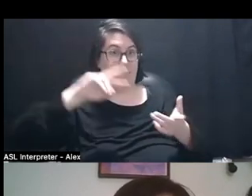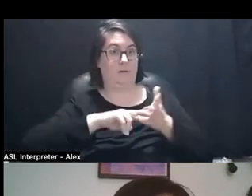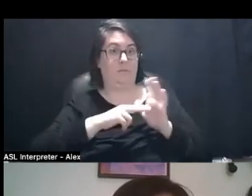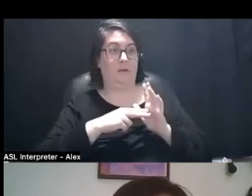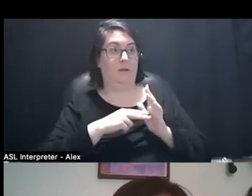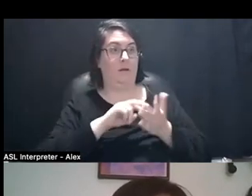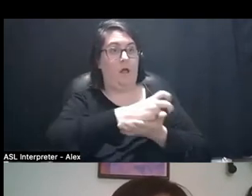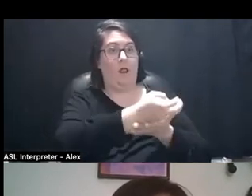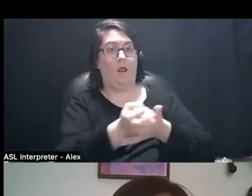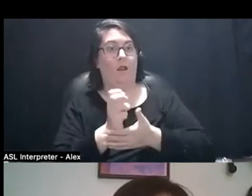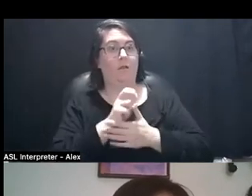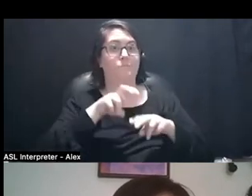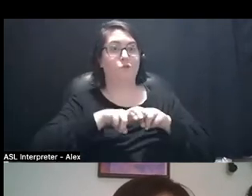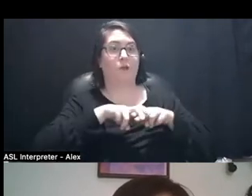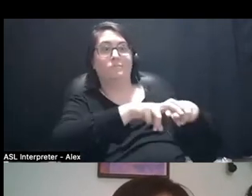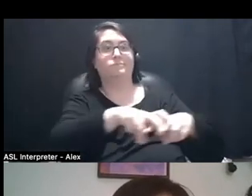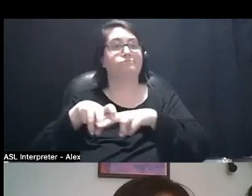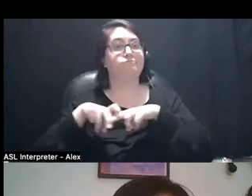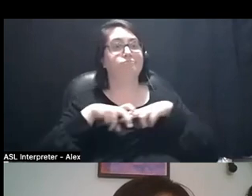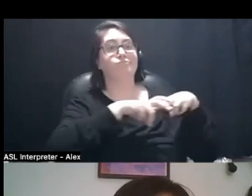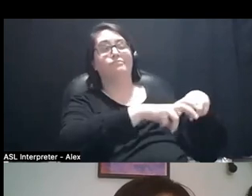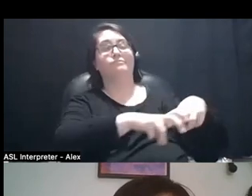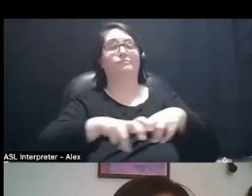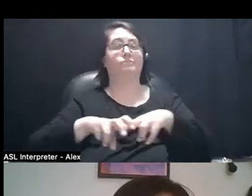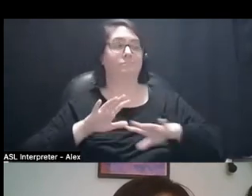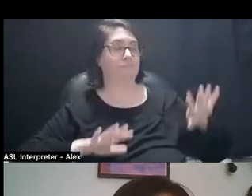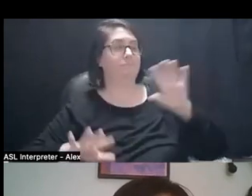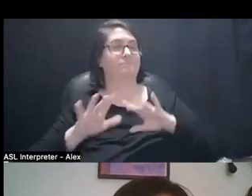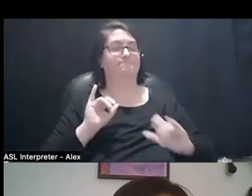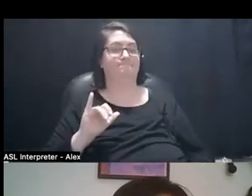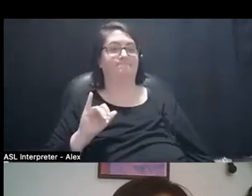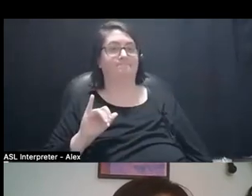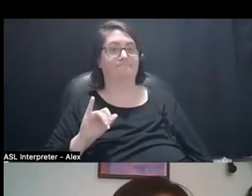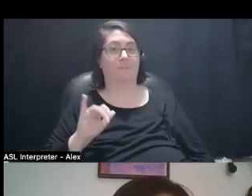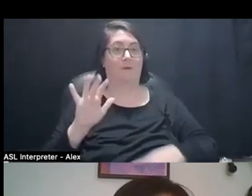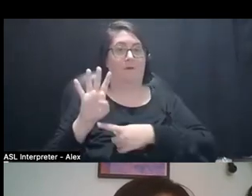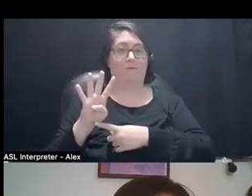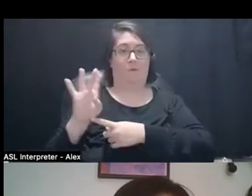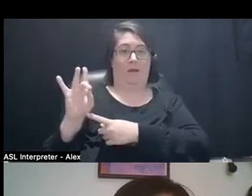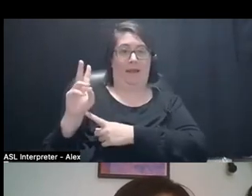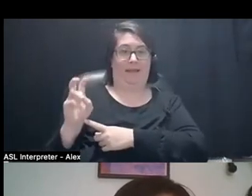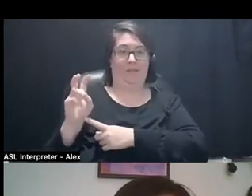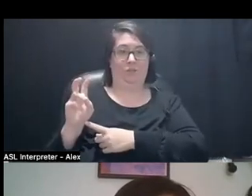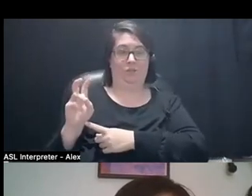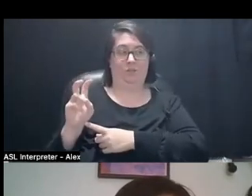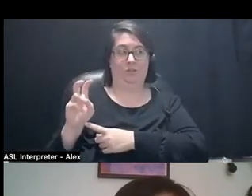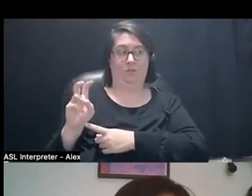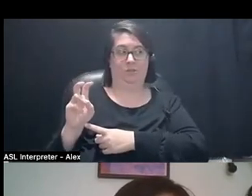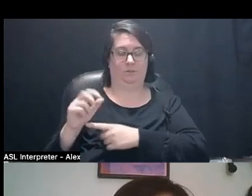in an office chair as in, an effort to remind myself that what I think is 48" is not 48".